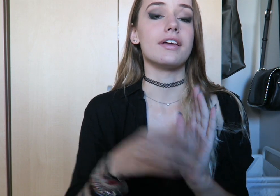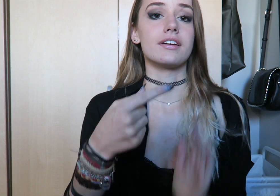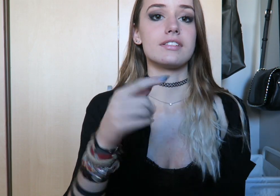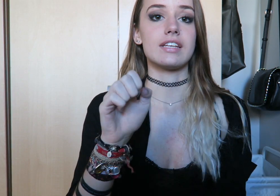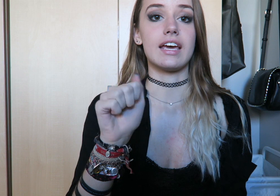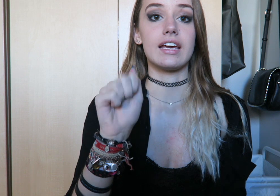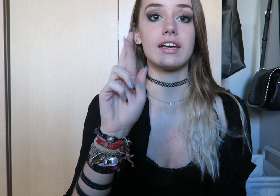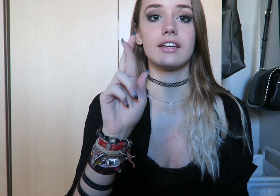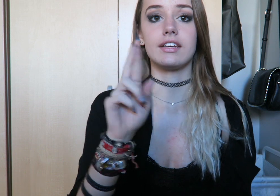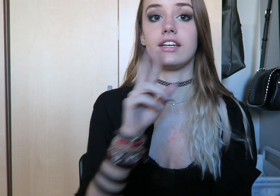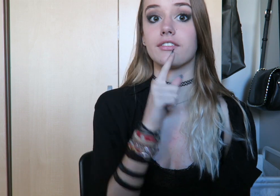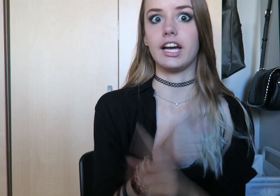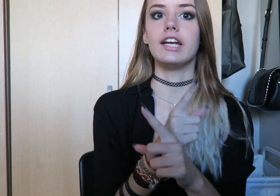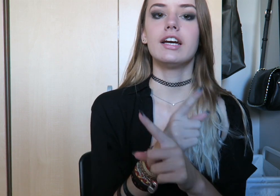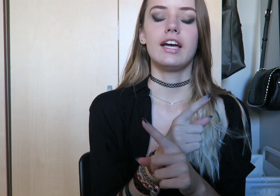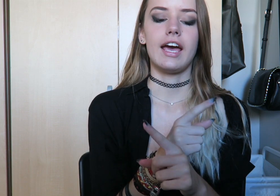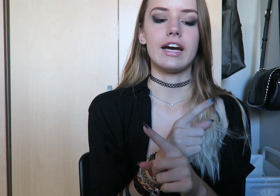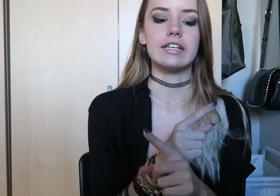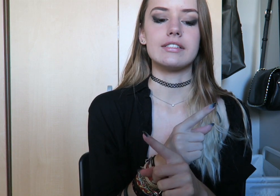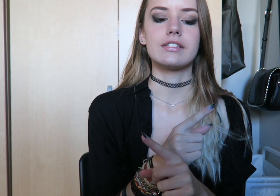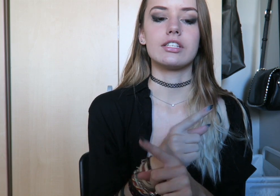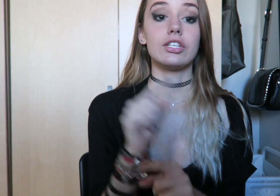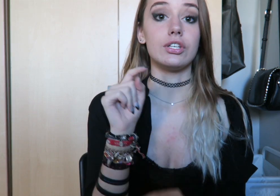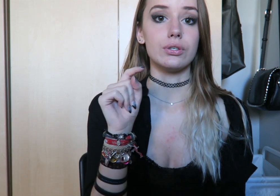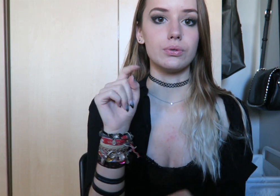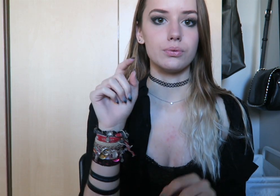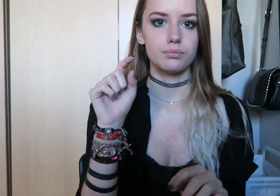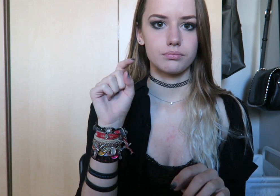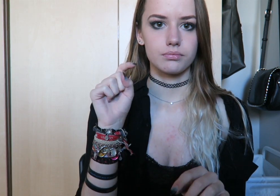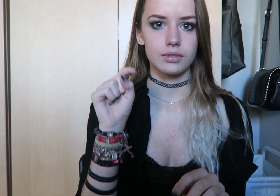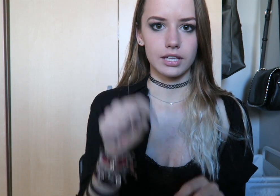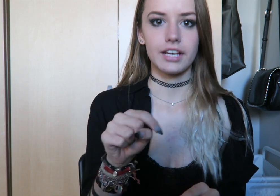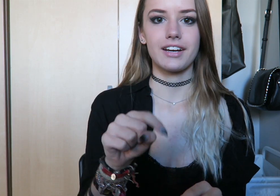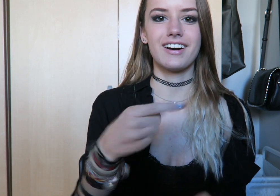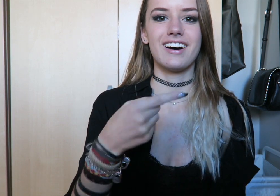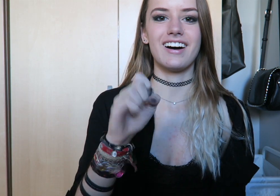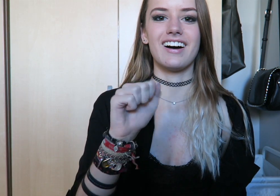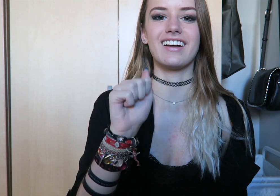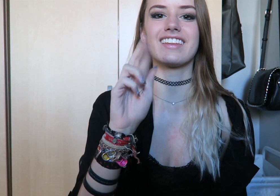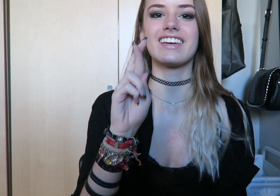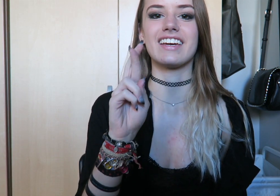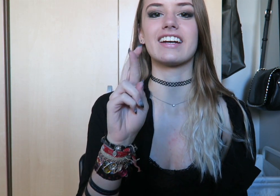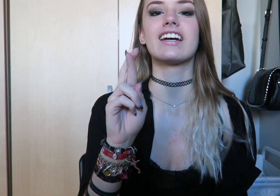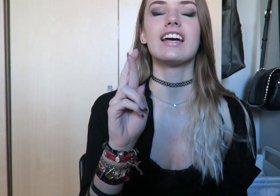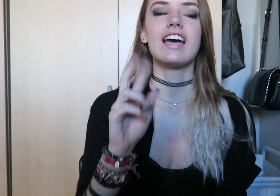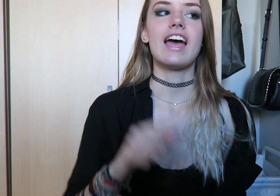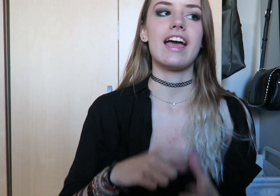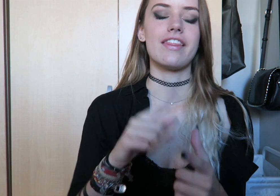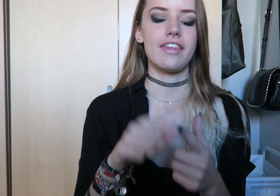there's a gear, right? and you click on the gear